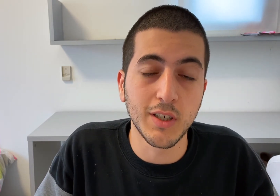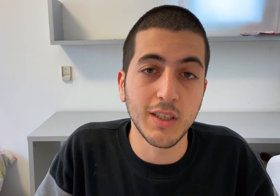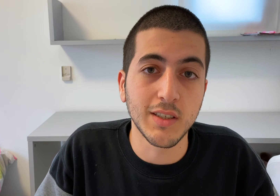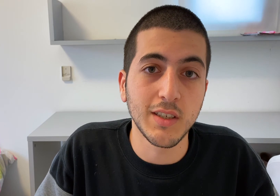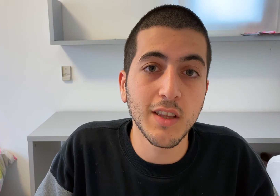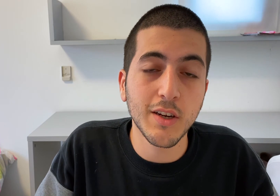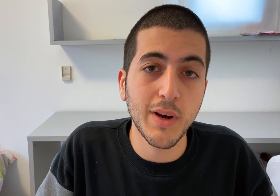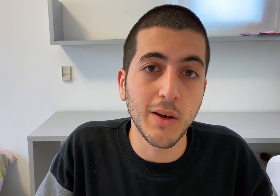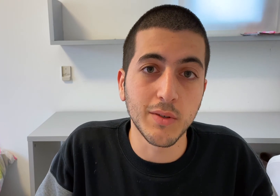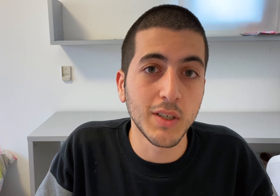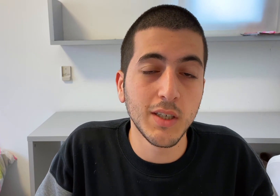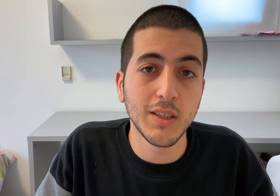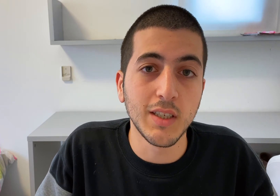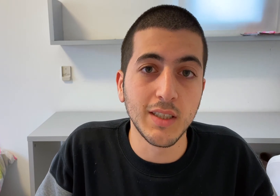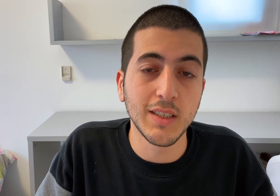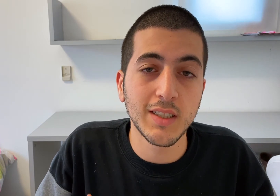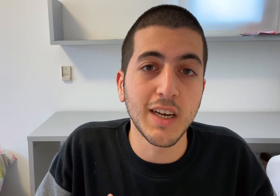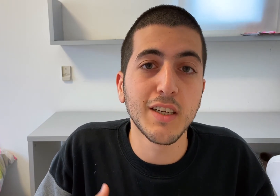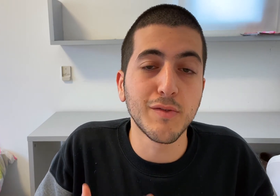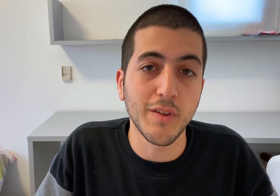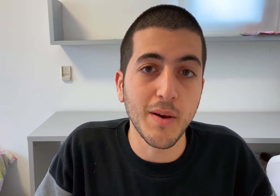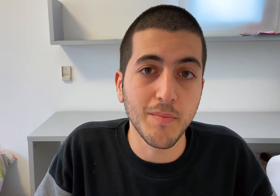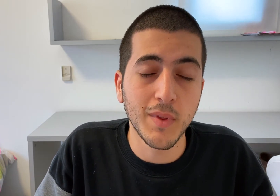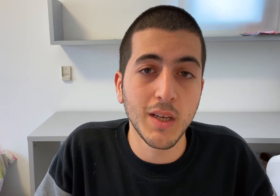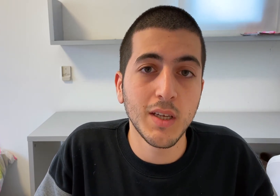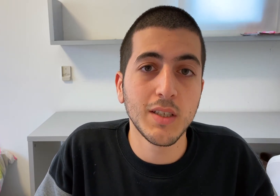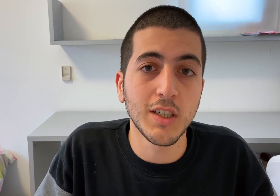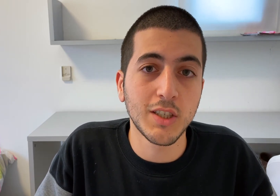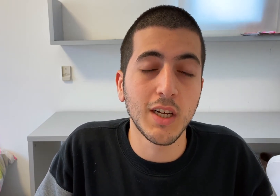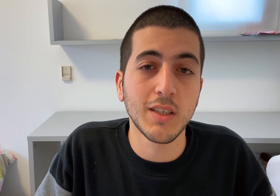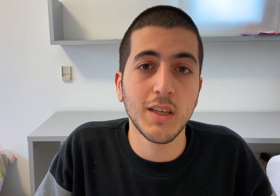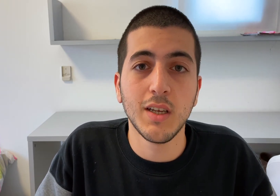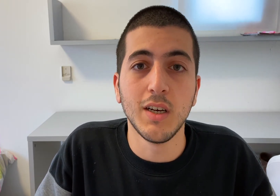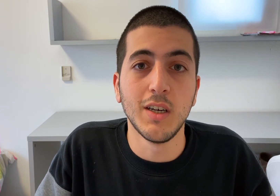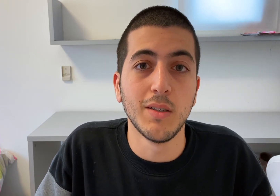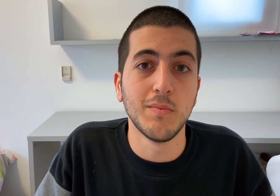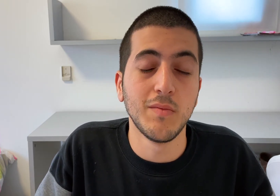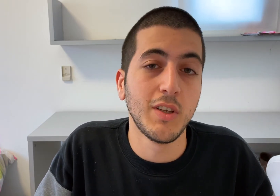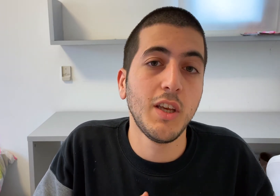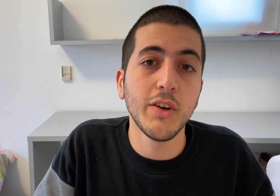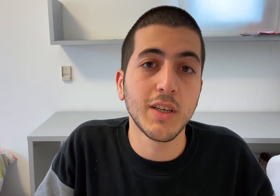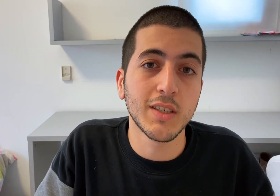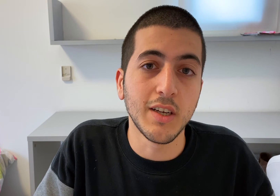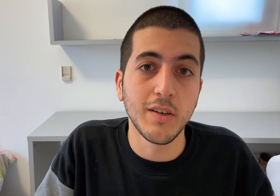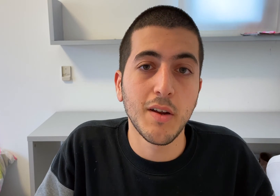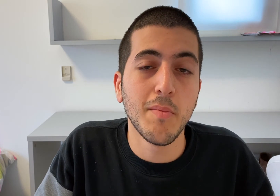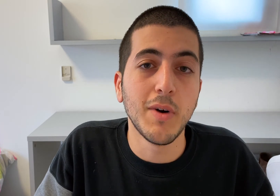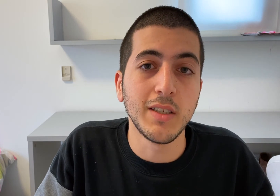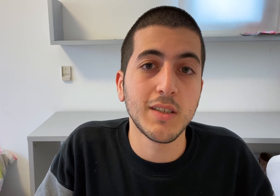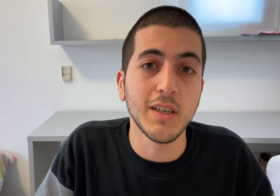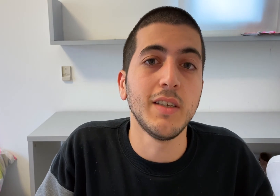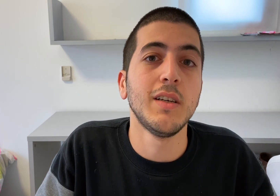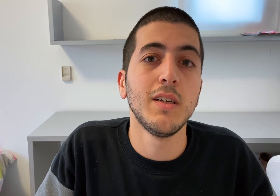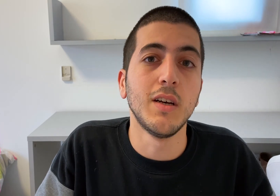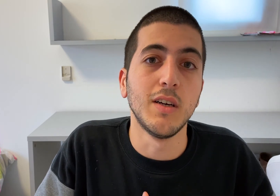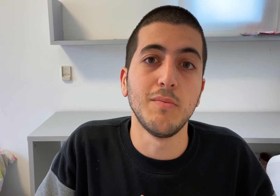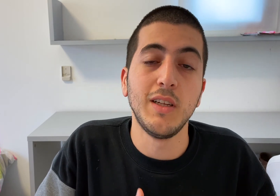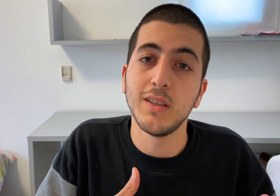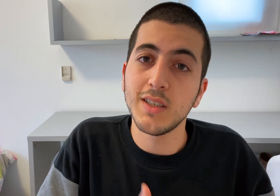that is in the crowd and signing for them, such that the hearing signer might sign in